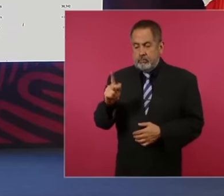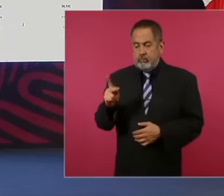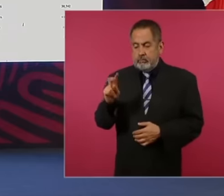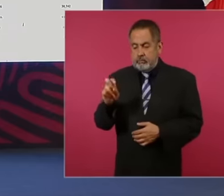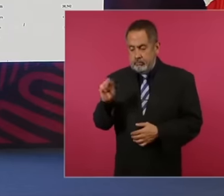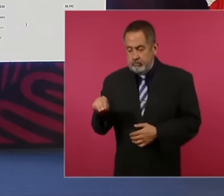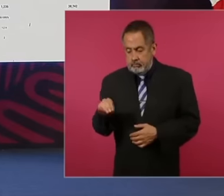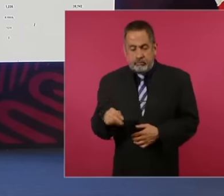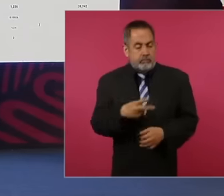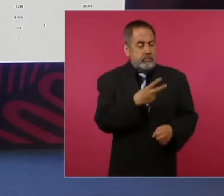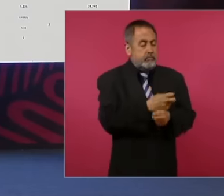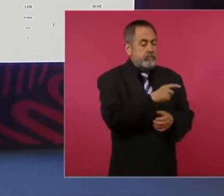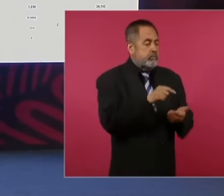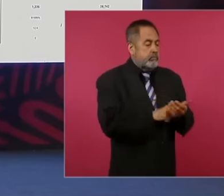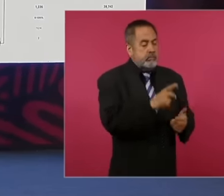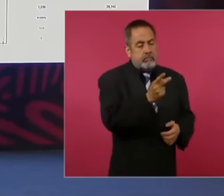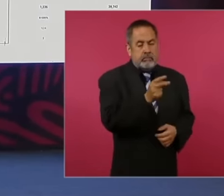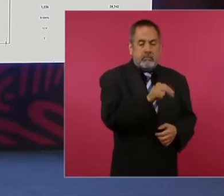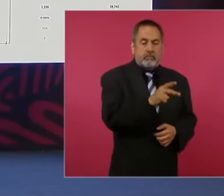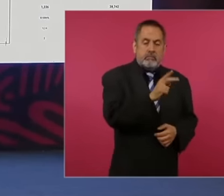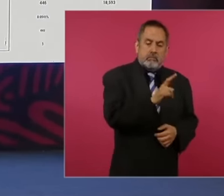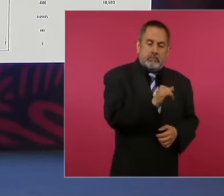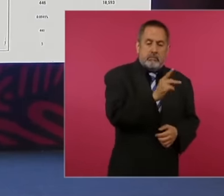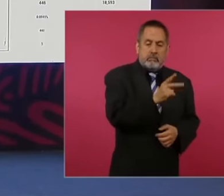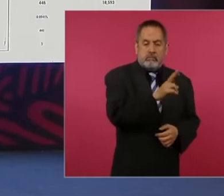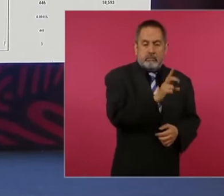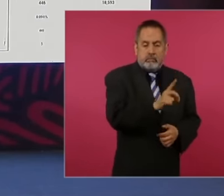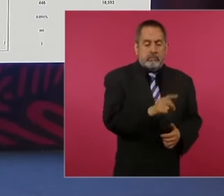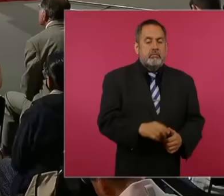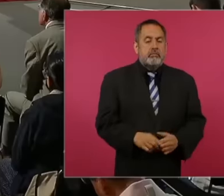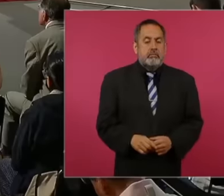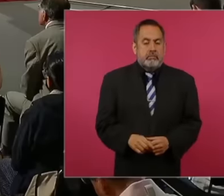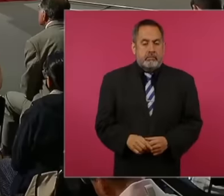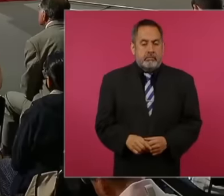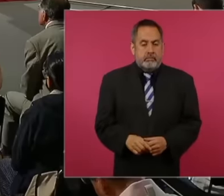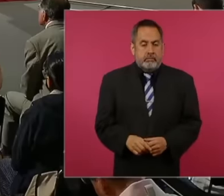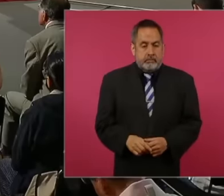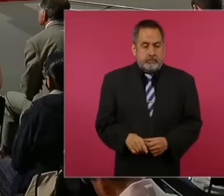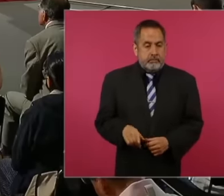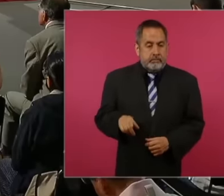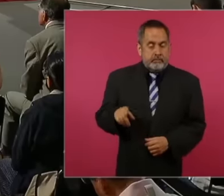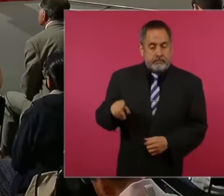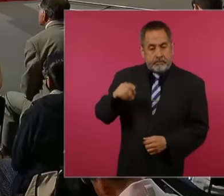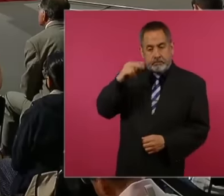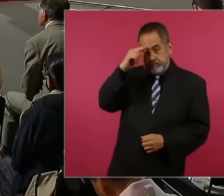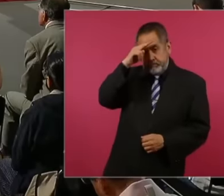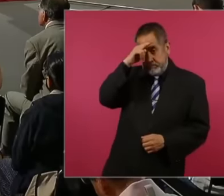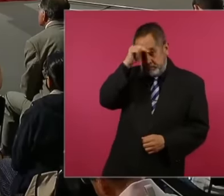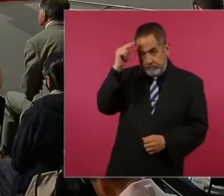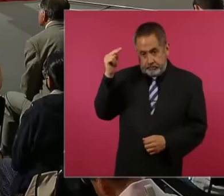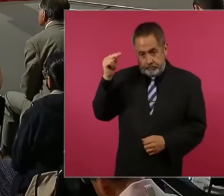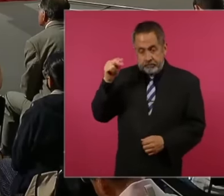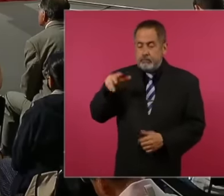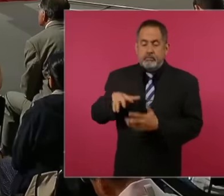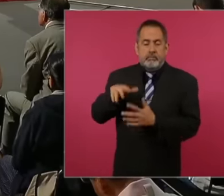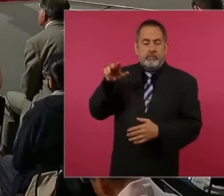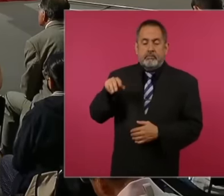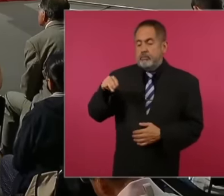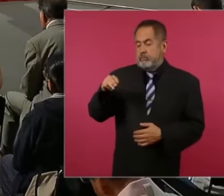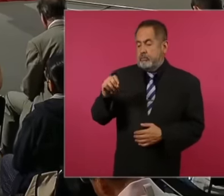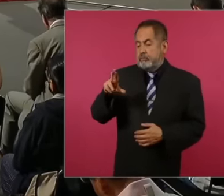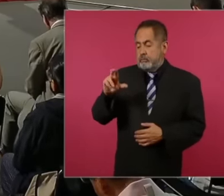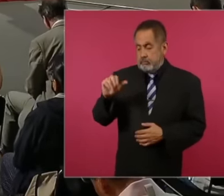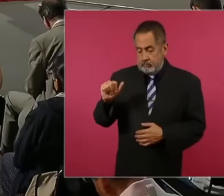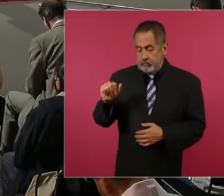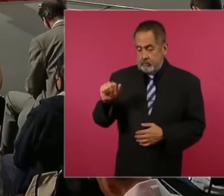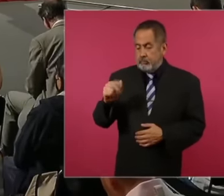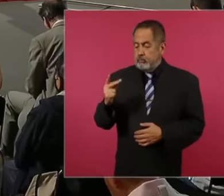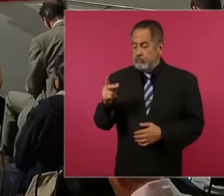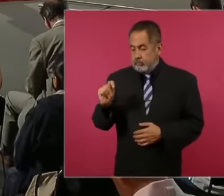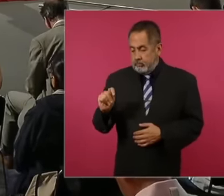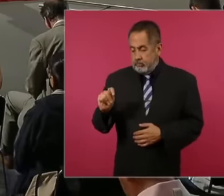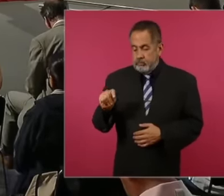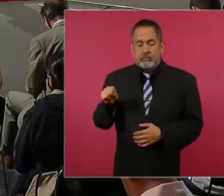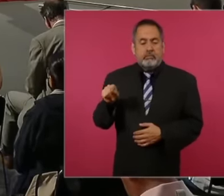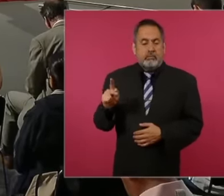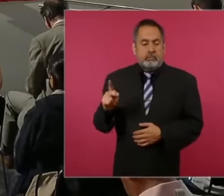pri perrede forward Nayarit we have majority brown [ __ ] green first minority pan pri